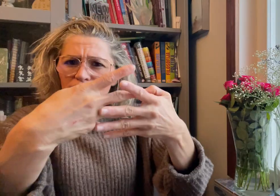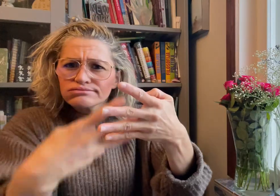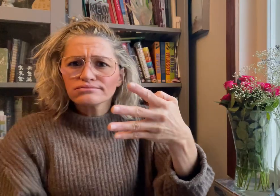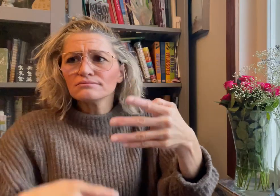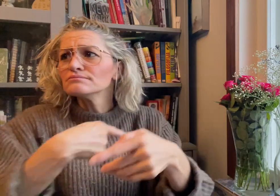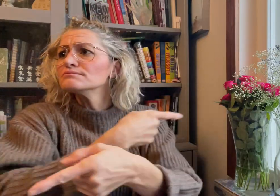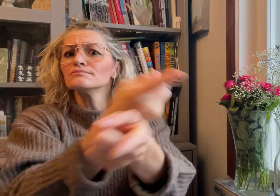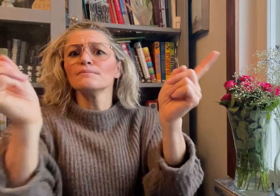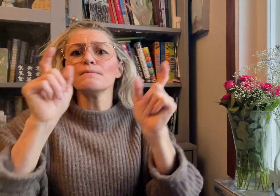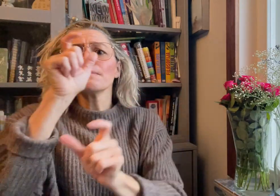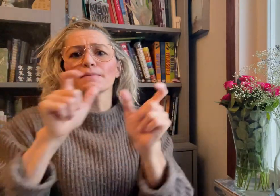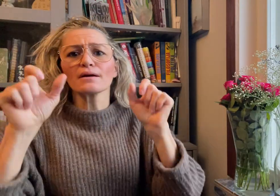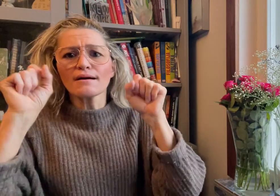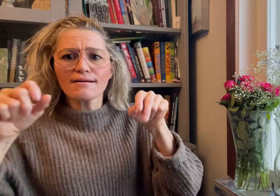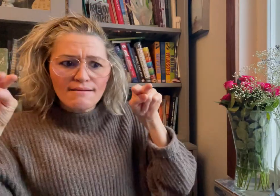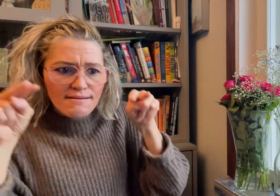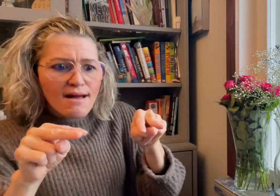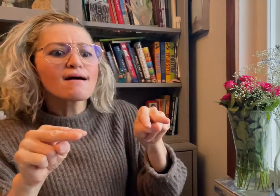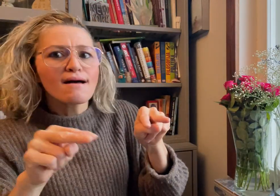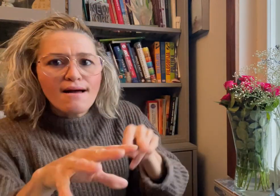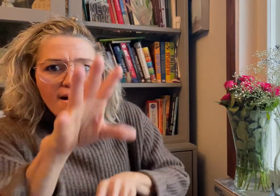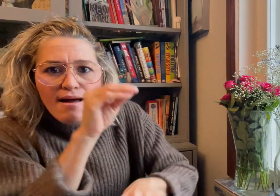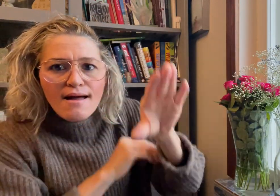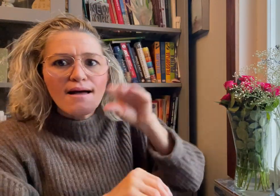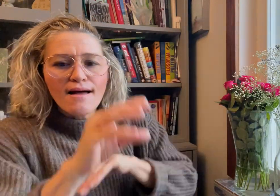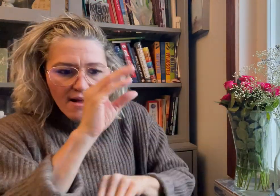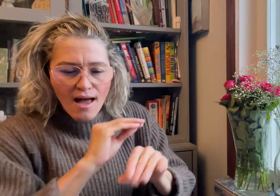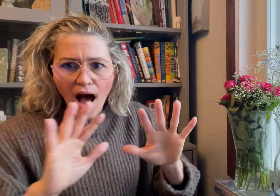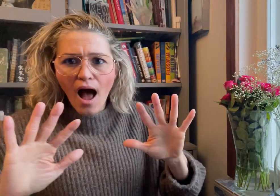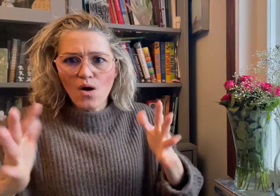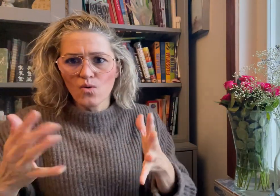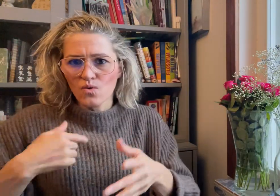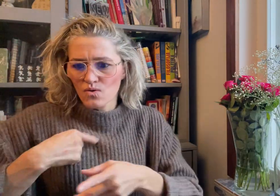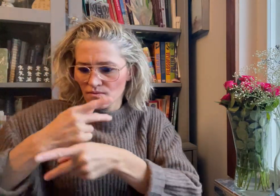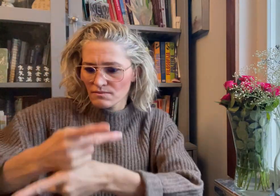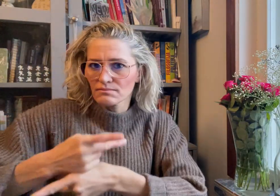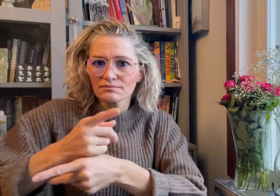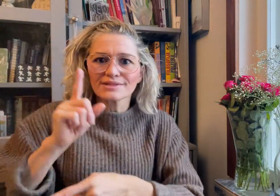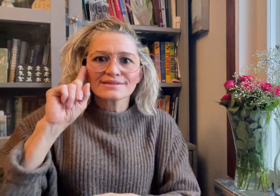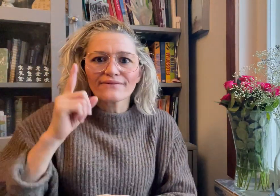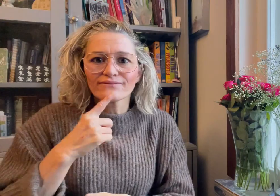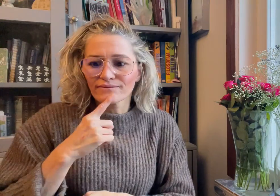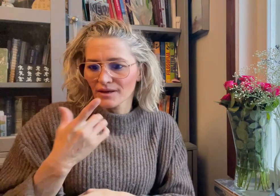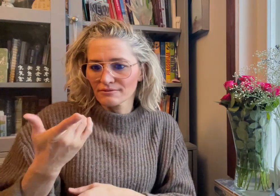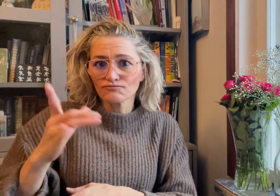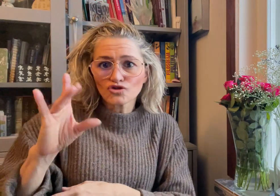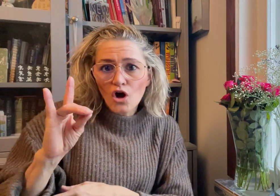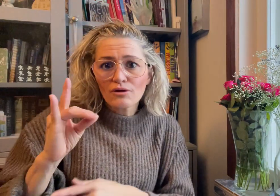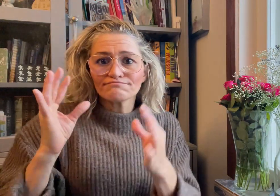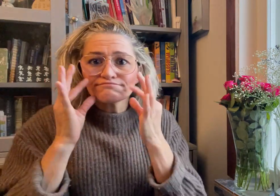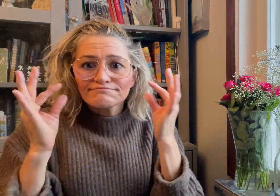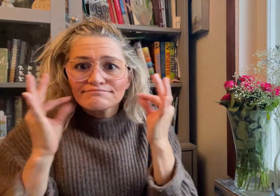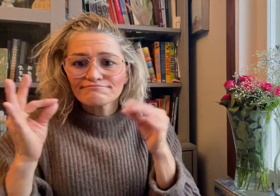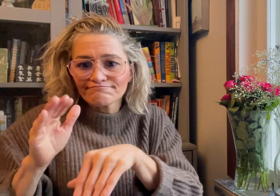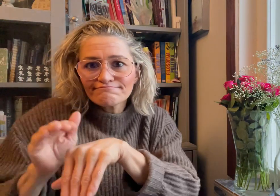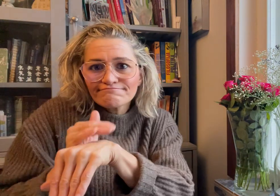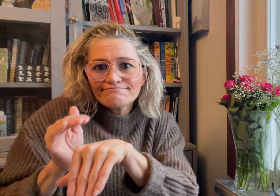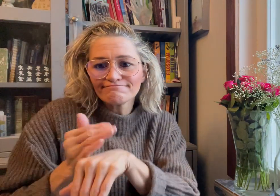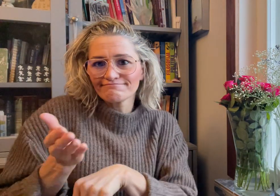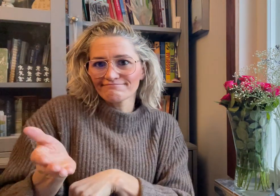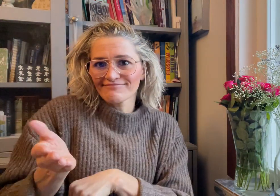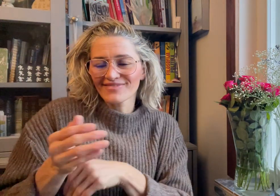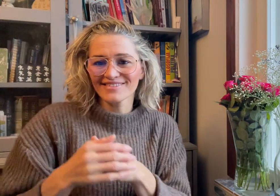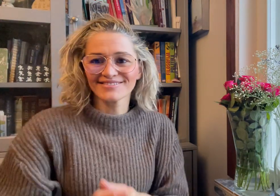page to help educate people how to manage a Deaf pet.